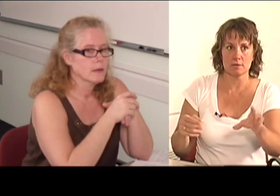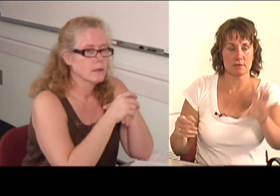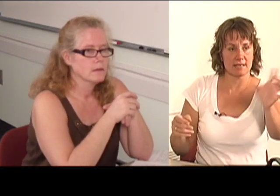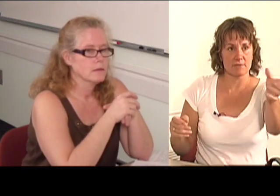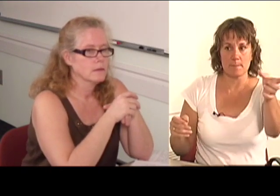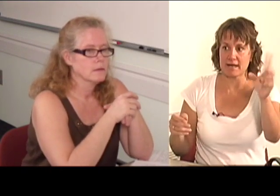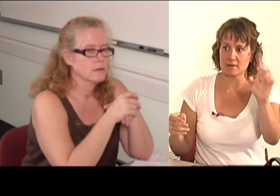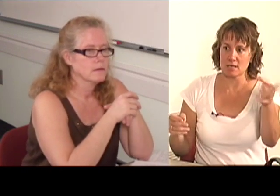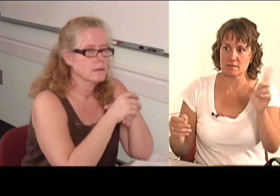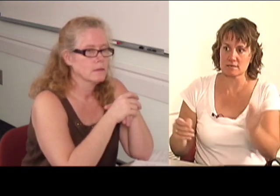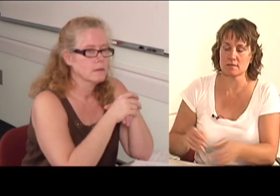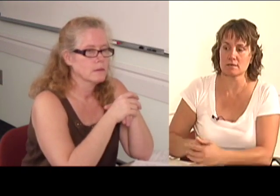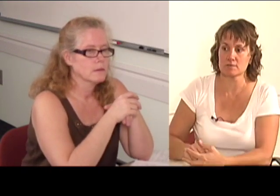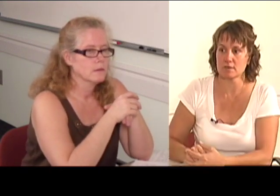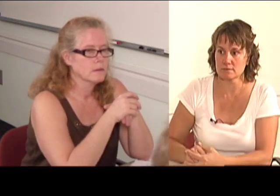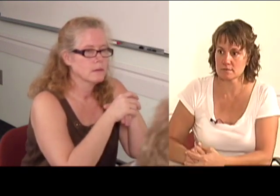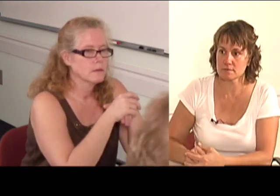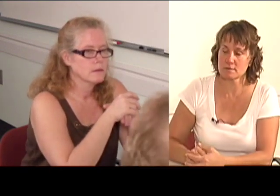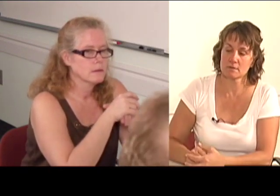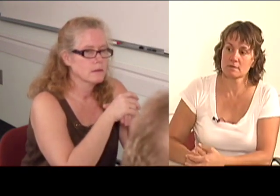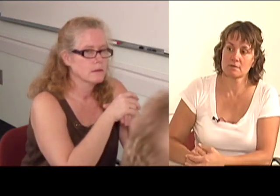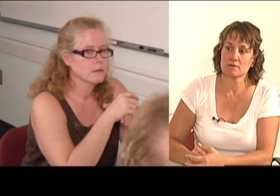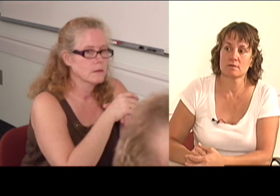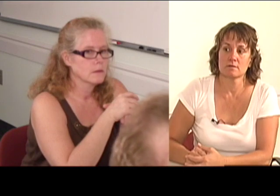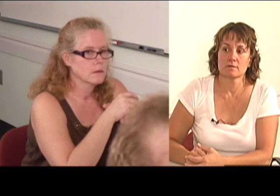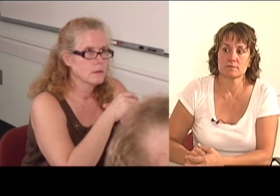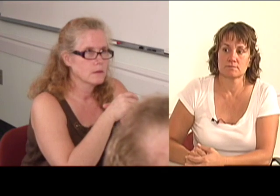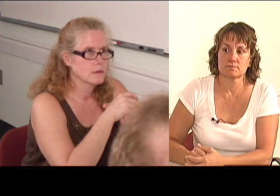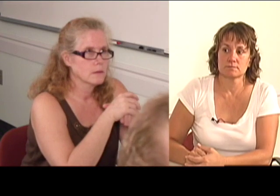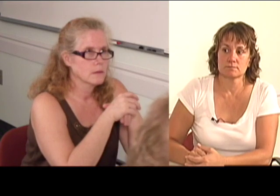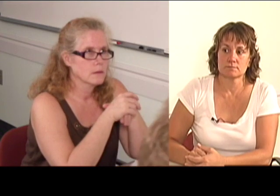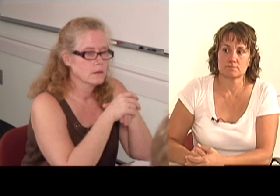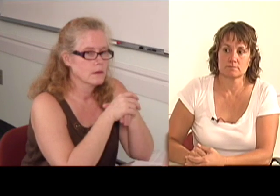and I have a mild loss in the low tones.